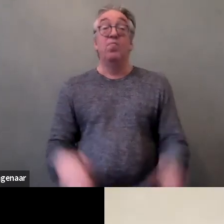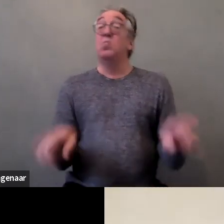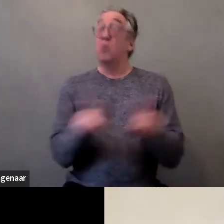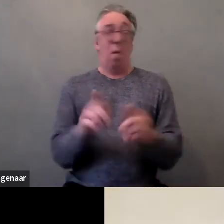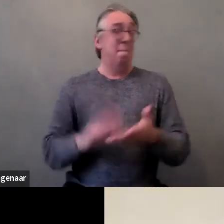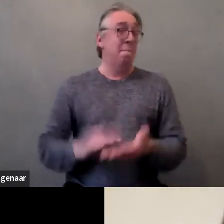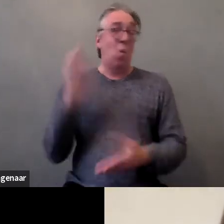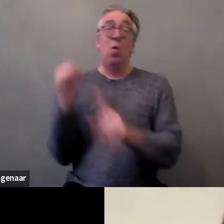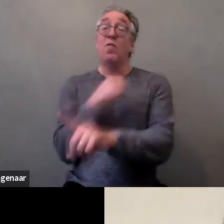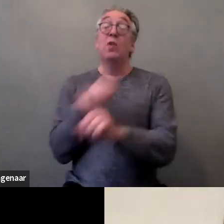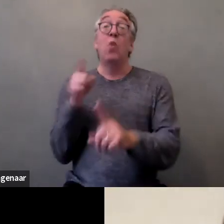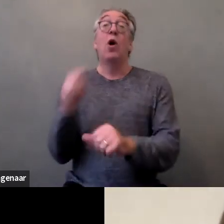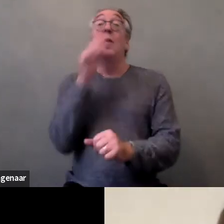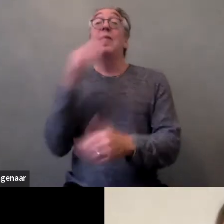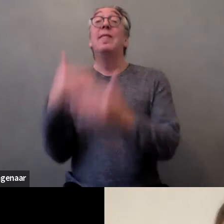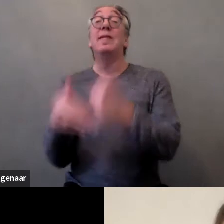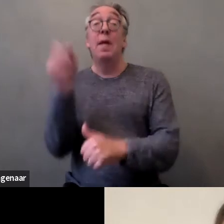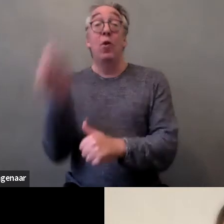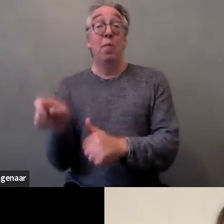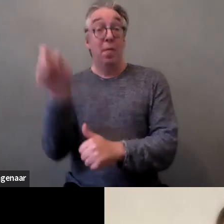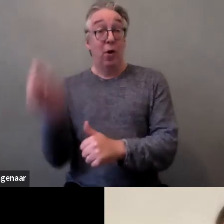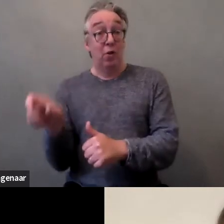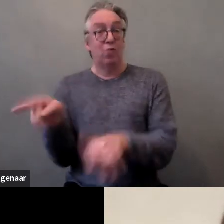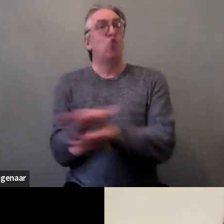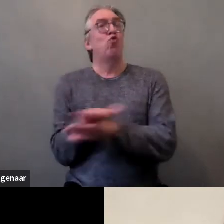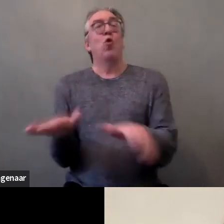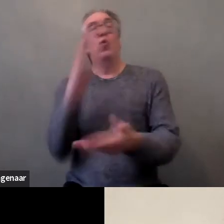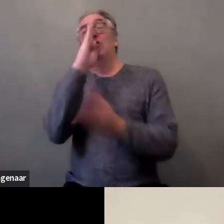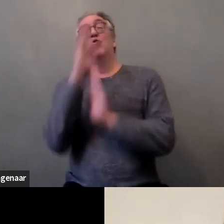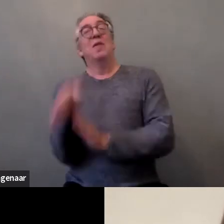When talking about sexual harassment and disability we need to remember